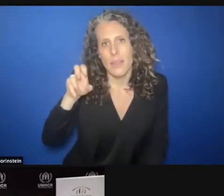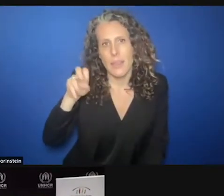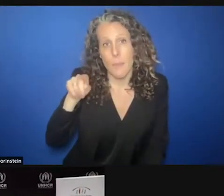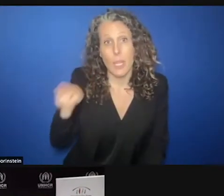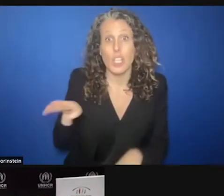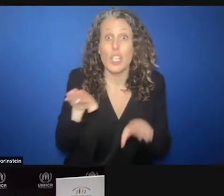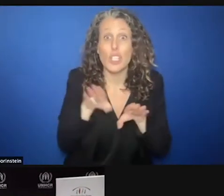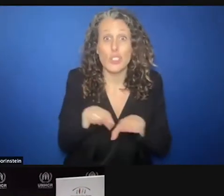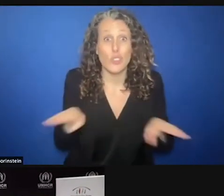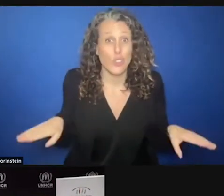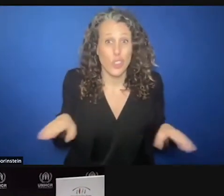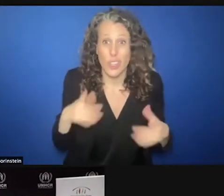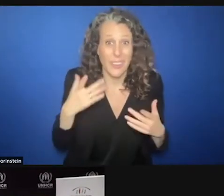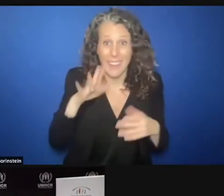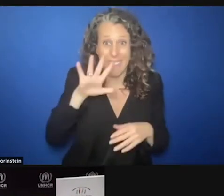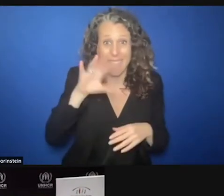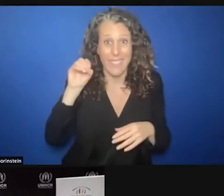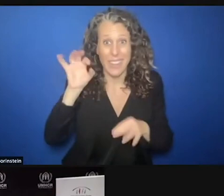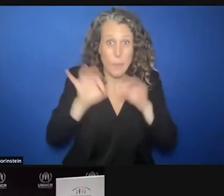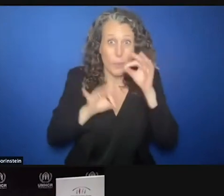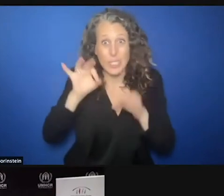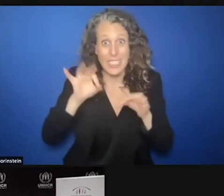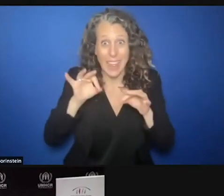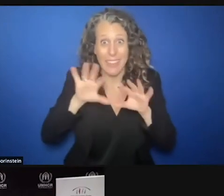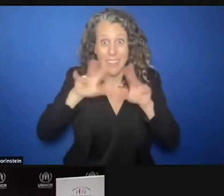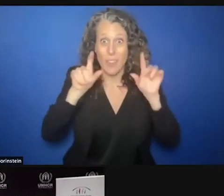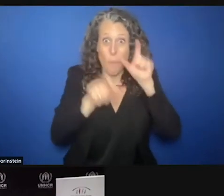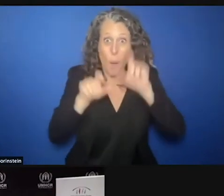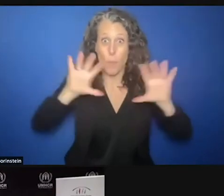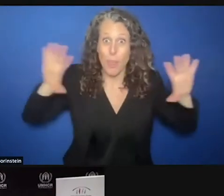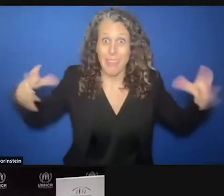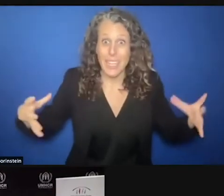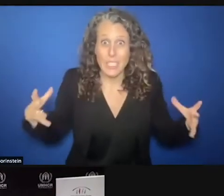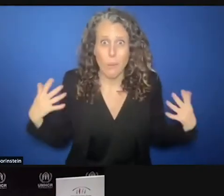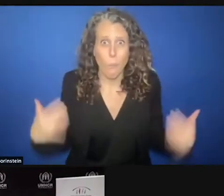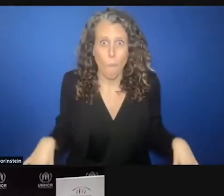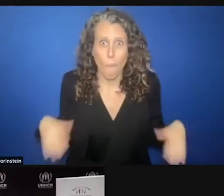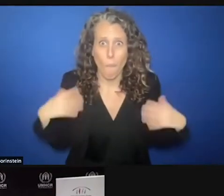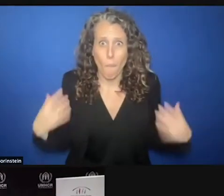of the populations respectively. There is a solid case, is there not, for investing